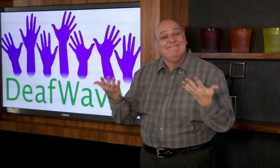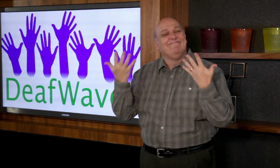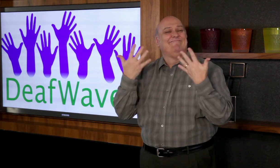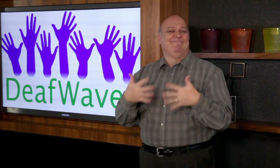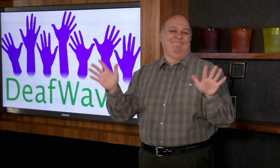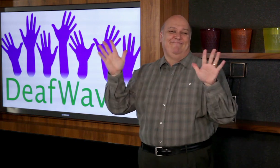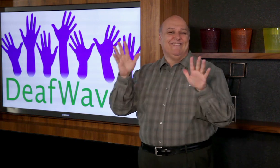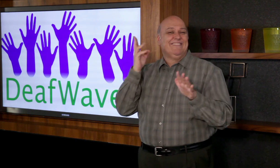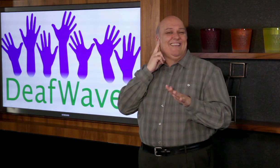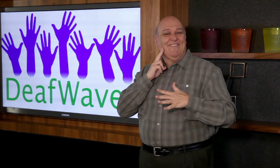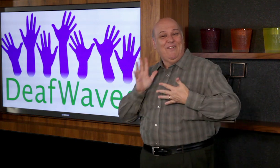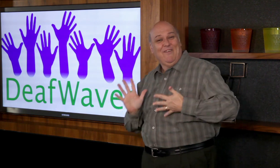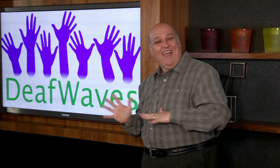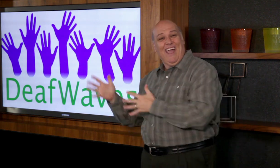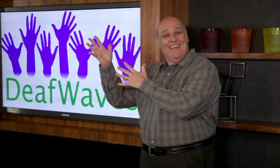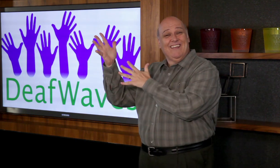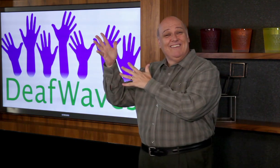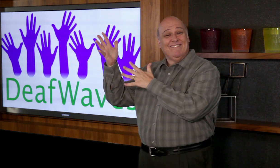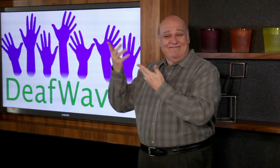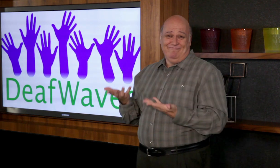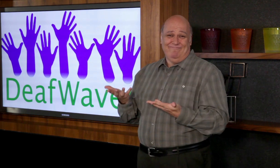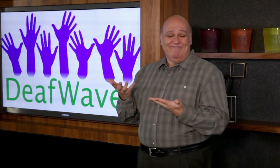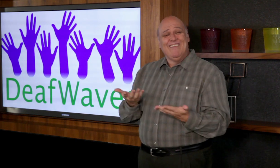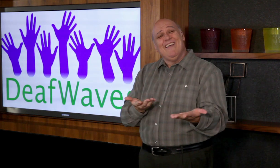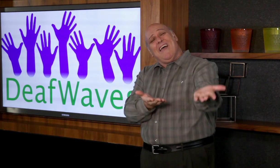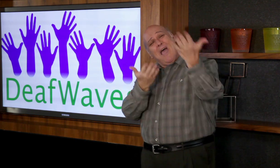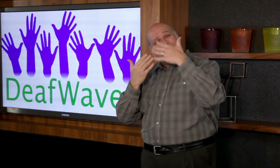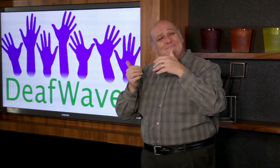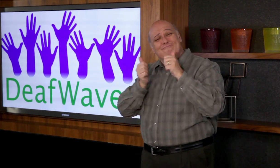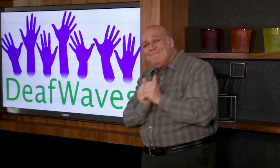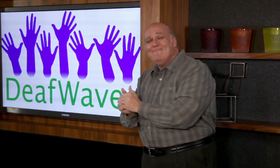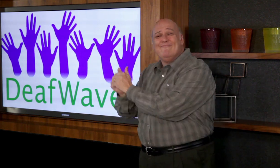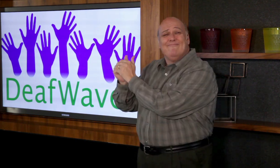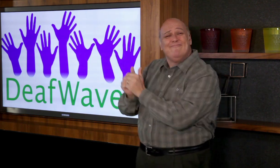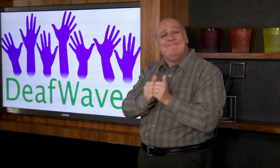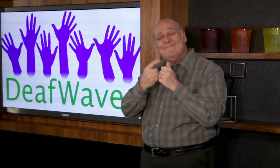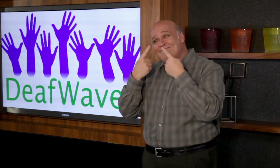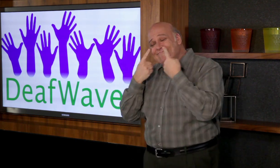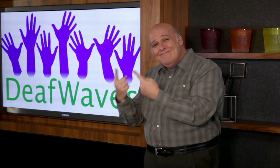We have come to the end of today's DeafWaves show. Thank you for watching!